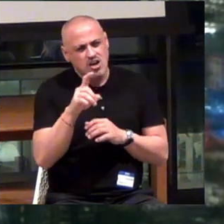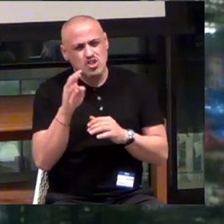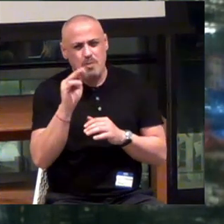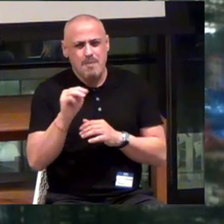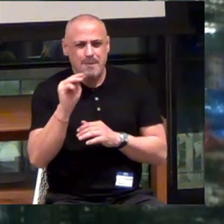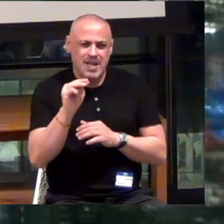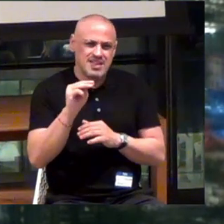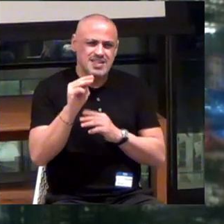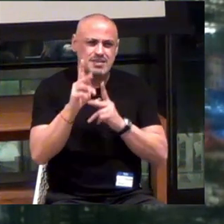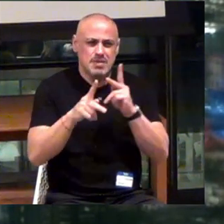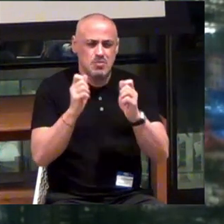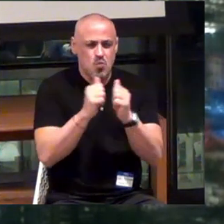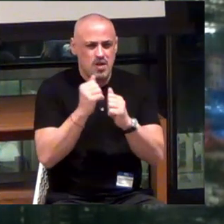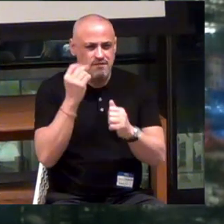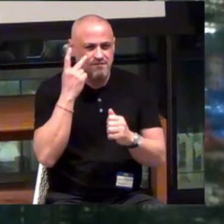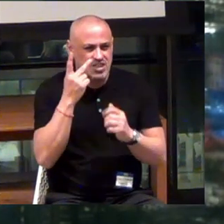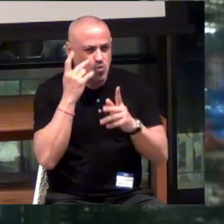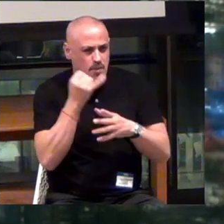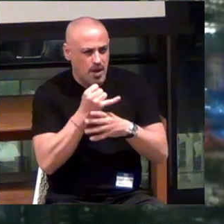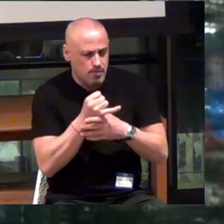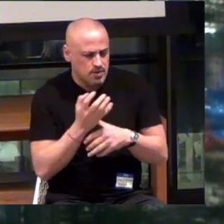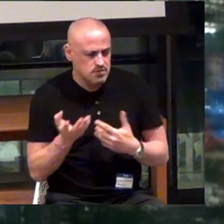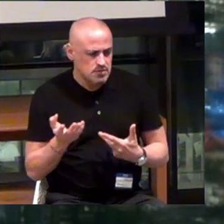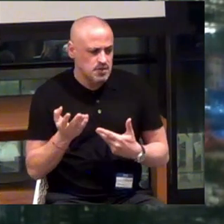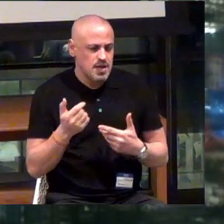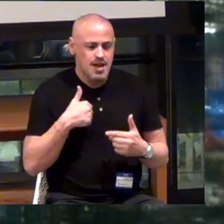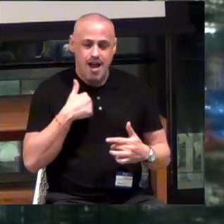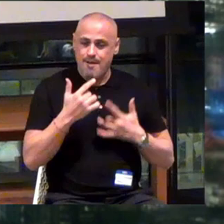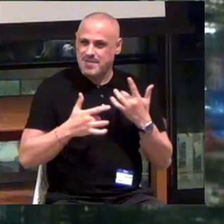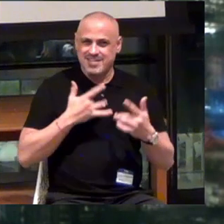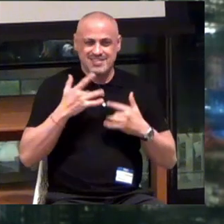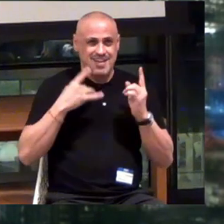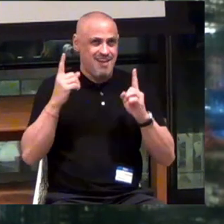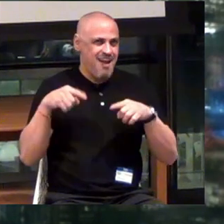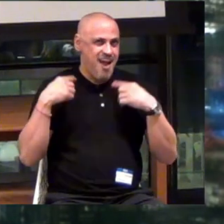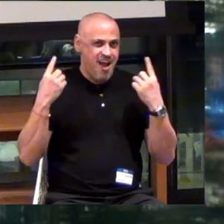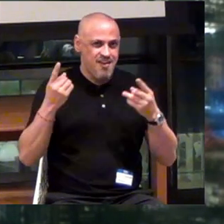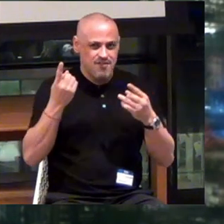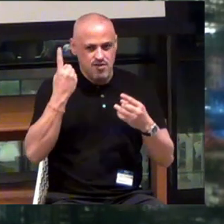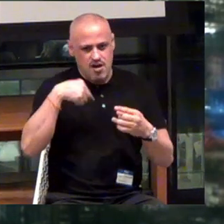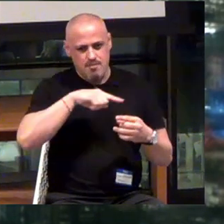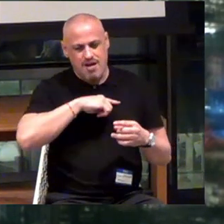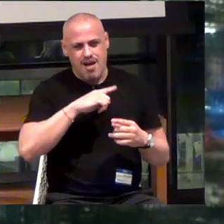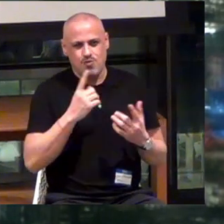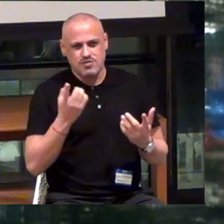of people with visual impairment, I'm as excited as I've ever been about ARx.